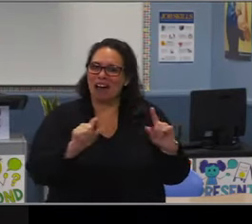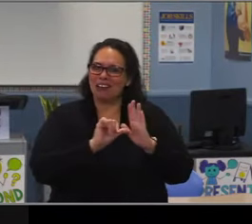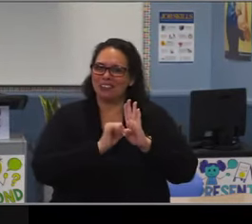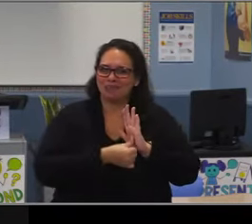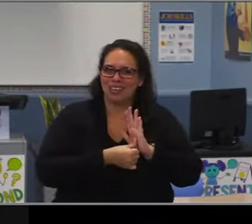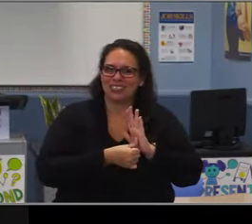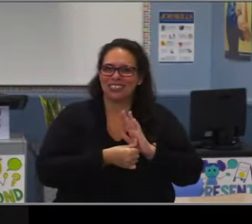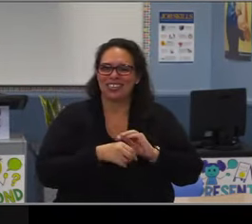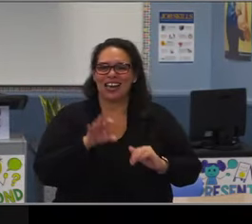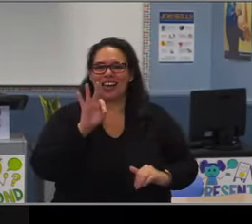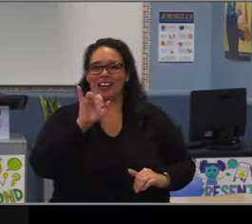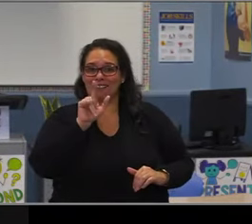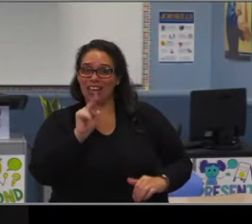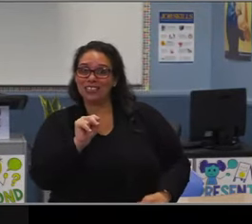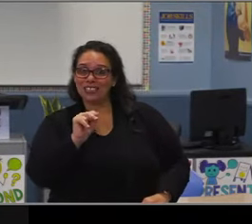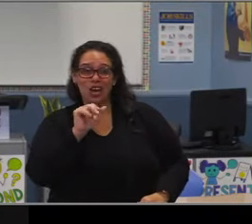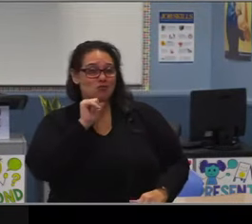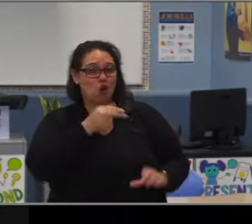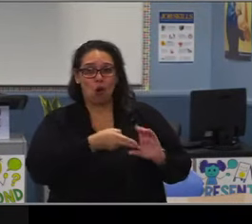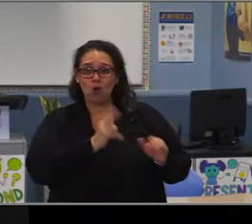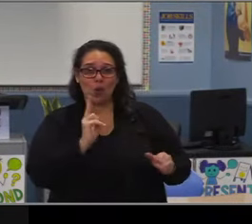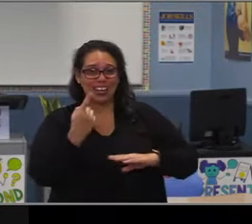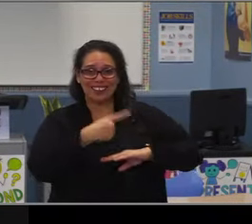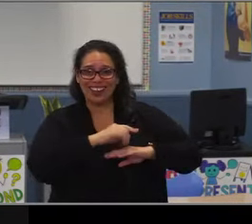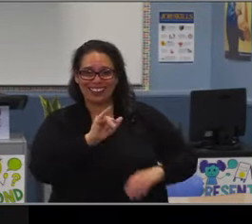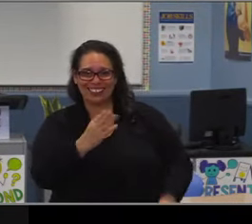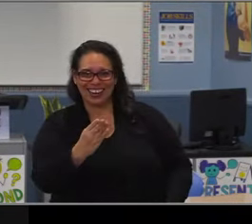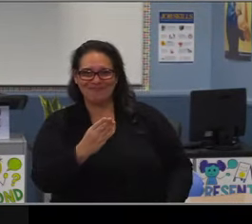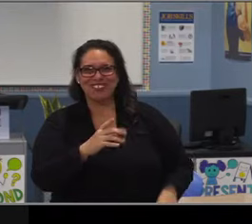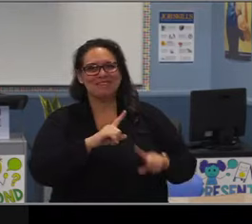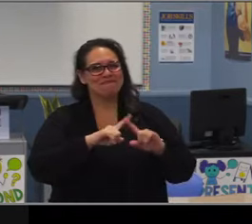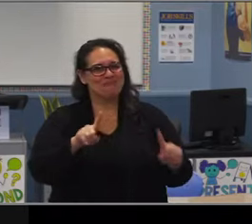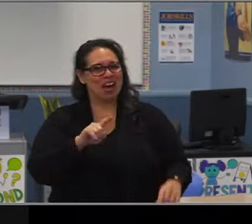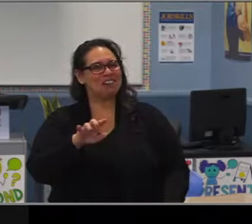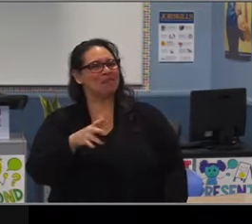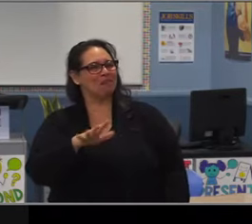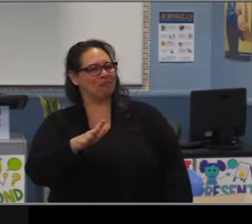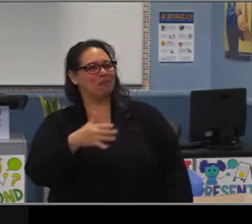feels the value that you demonstrate for all of our students.